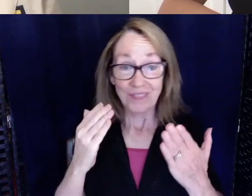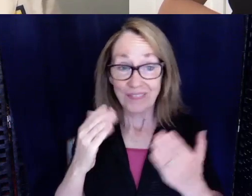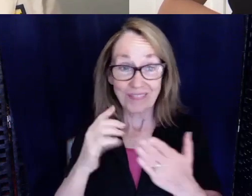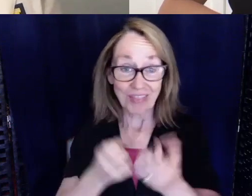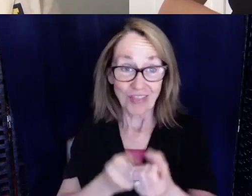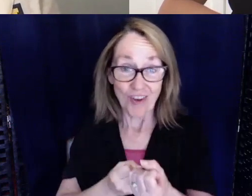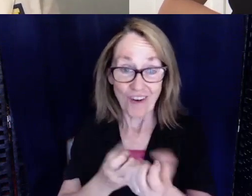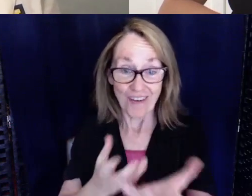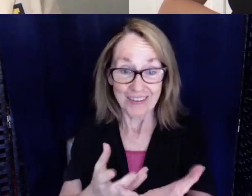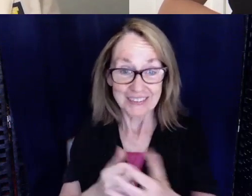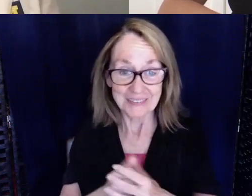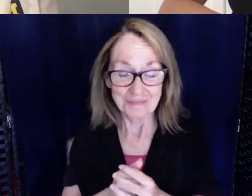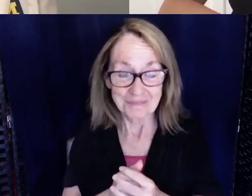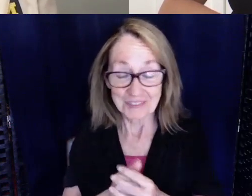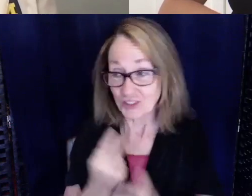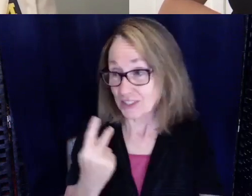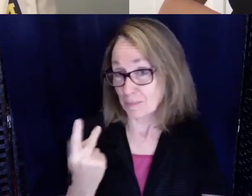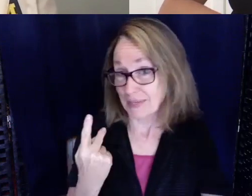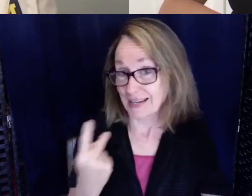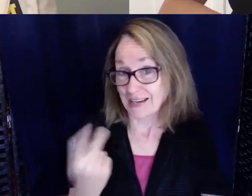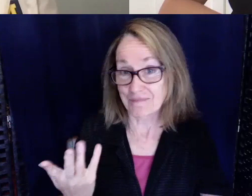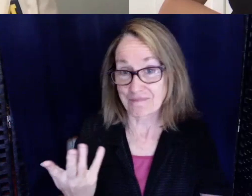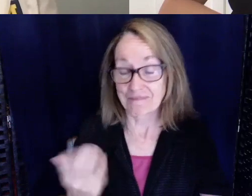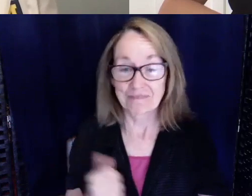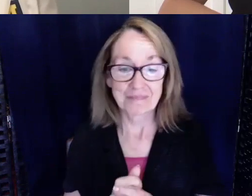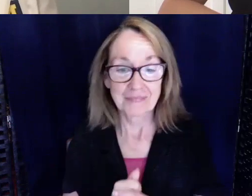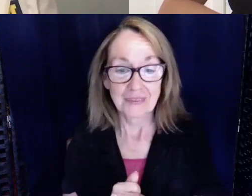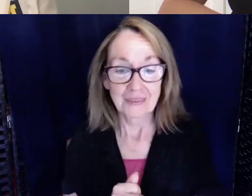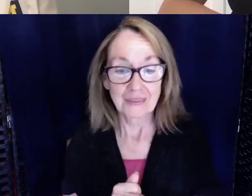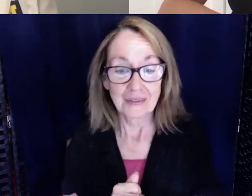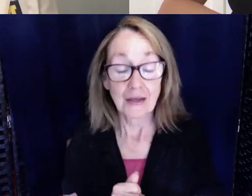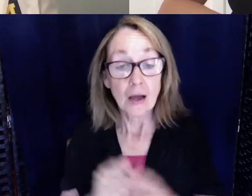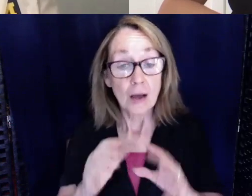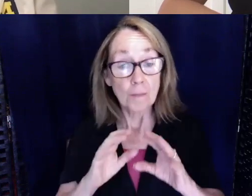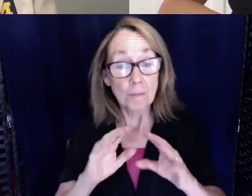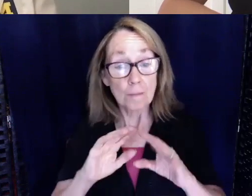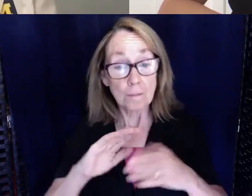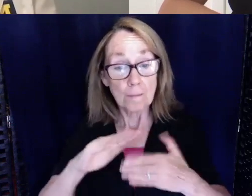It's just me and him. Anyway, my whole family went into business and